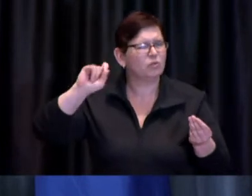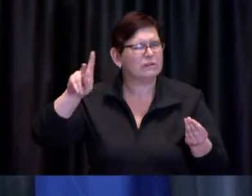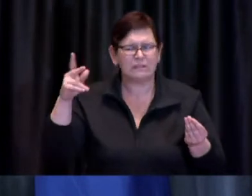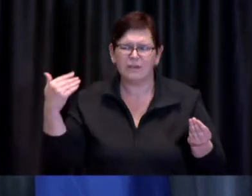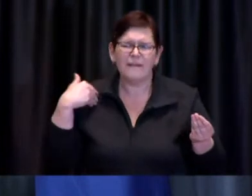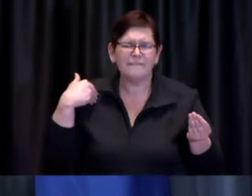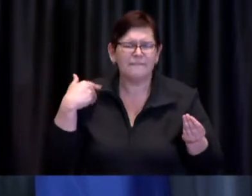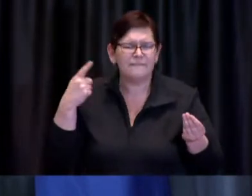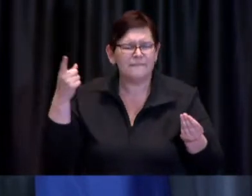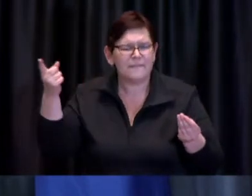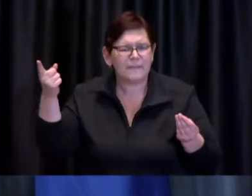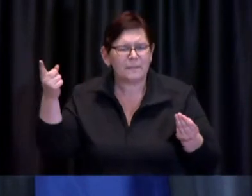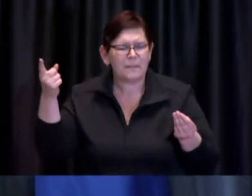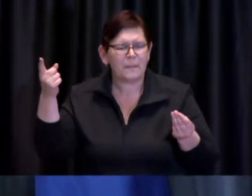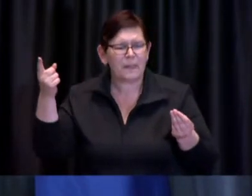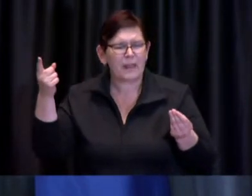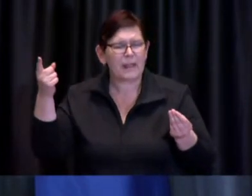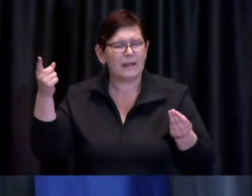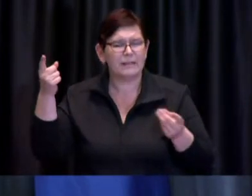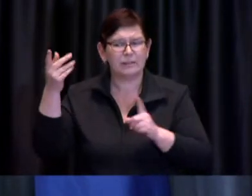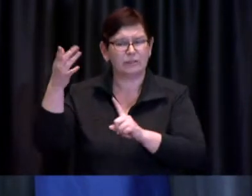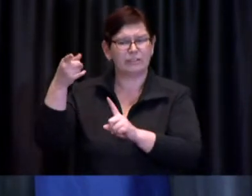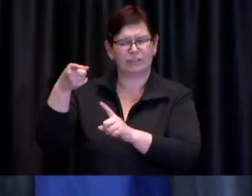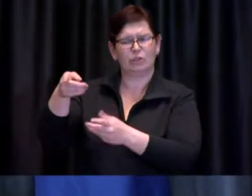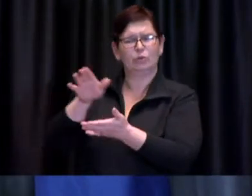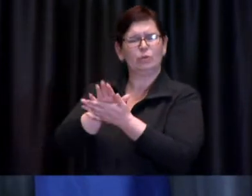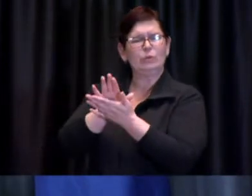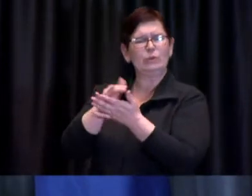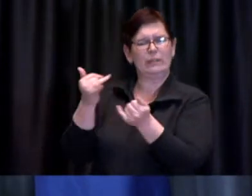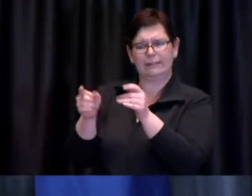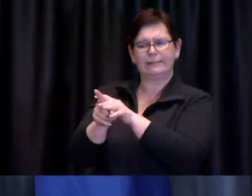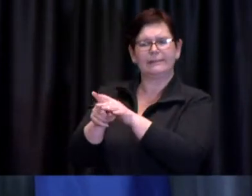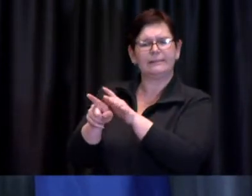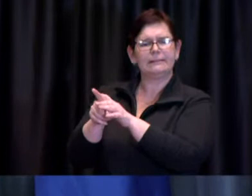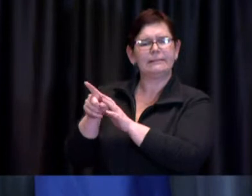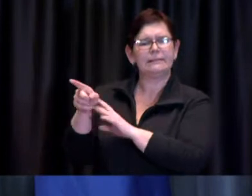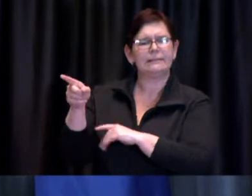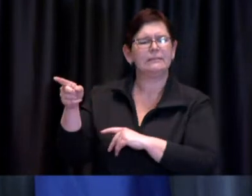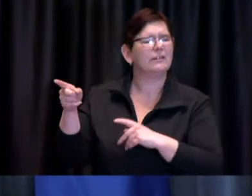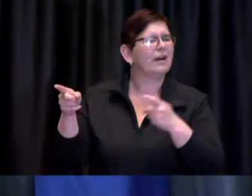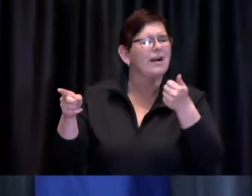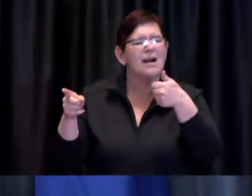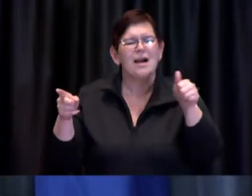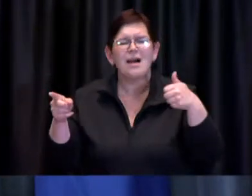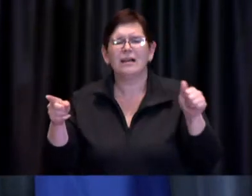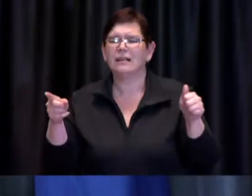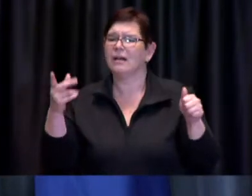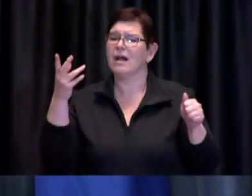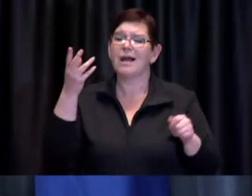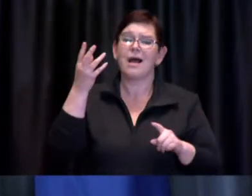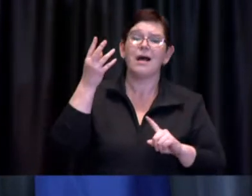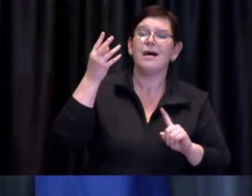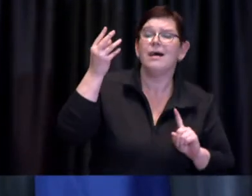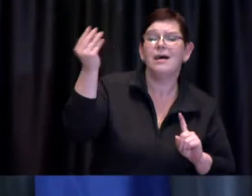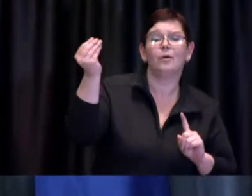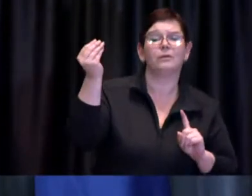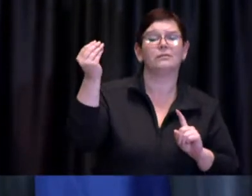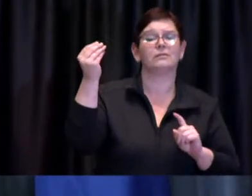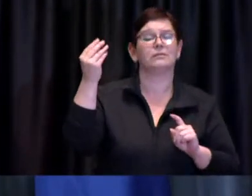schools just every time people are out and about there is always increased of COVID-19 transmission